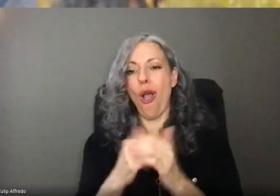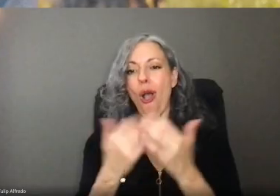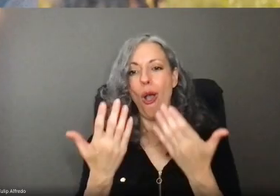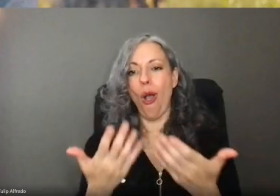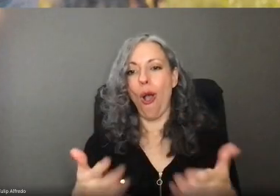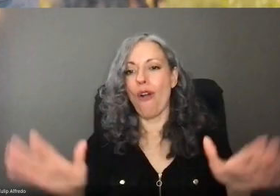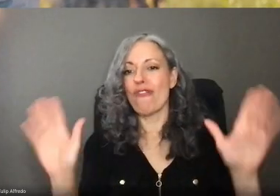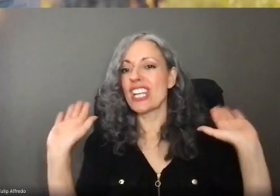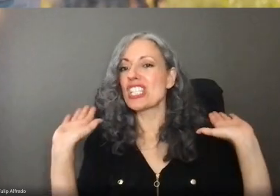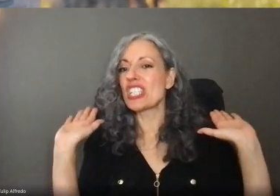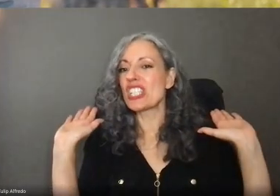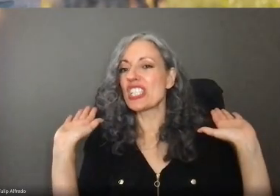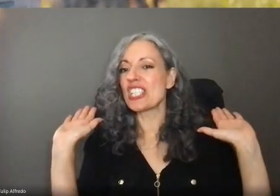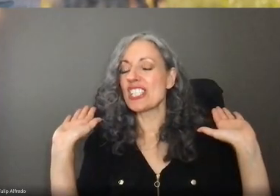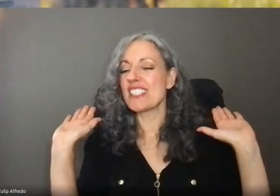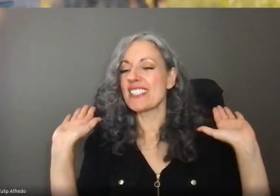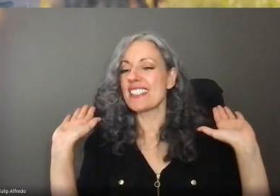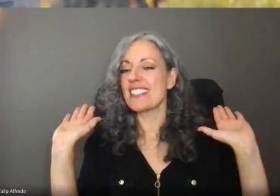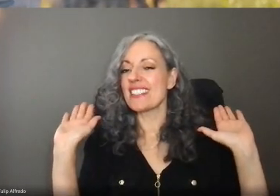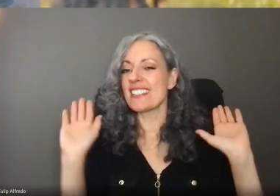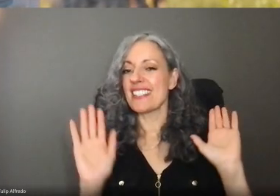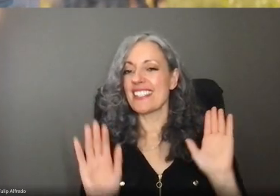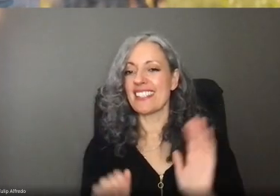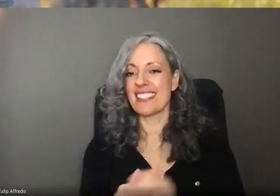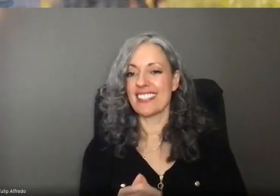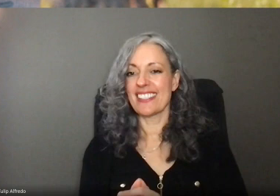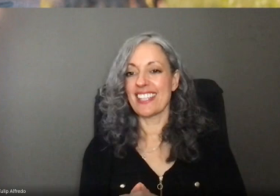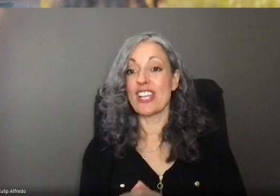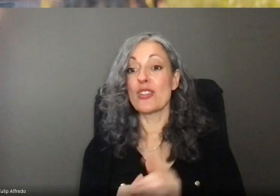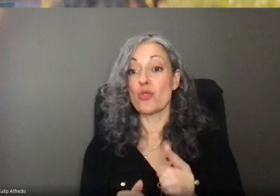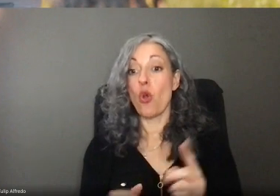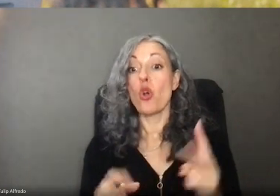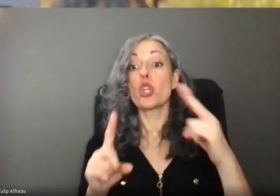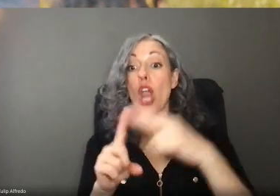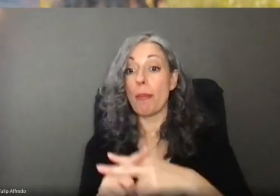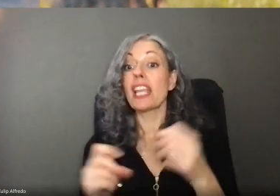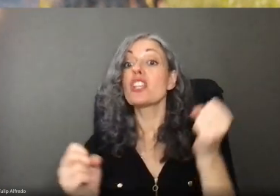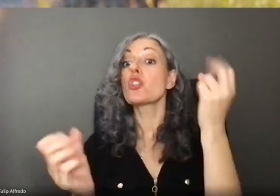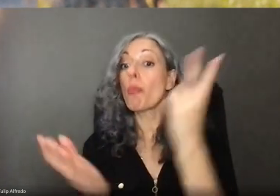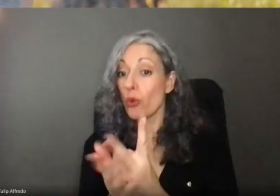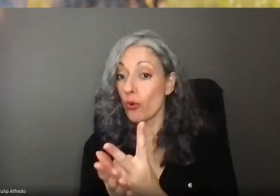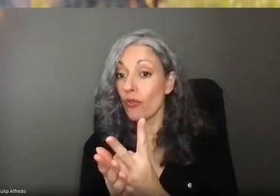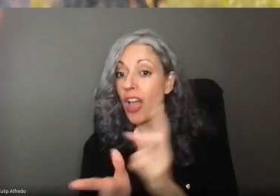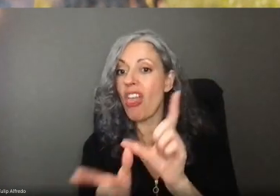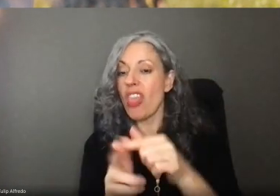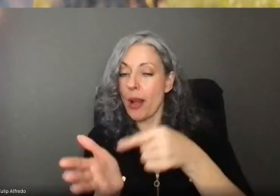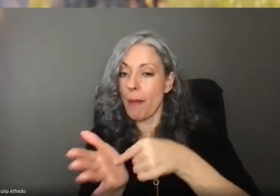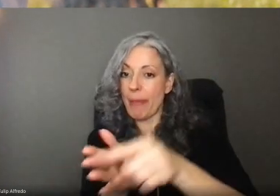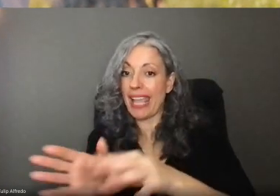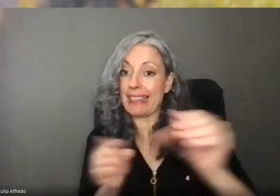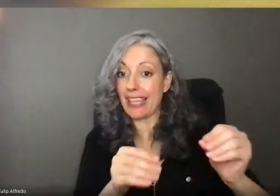your application for benefits and submitted verifying documentation. Once your application is approved, Paid Leave benefits will be on their way.